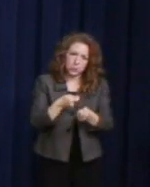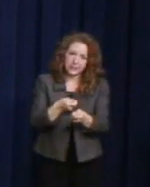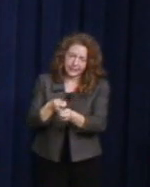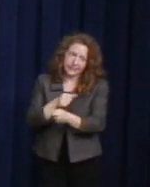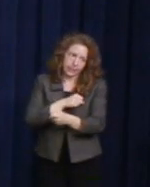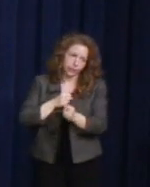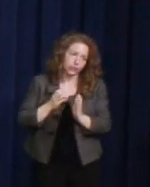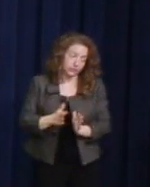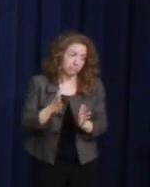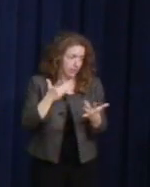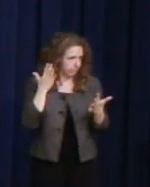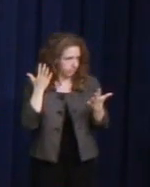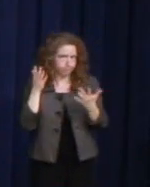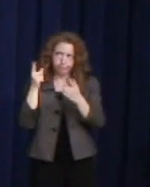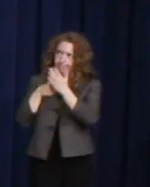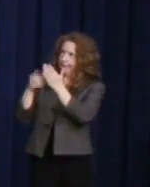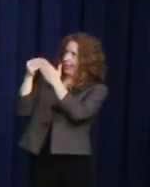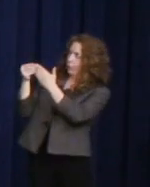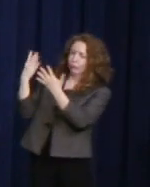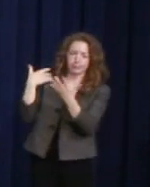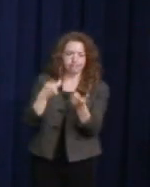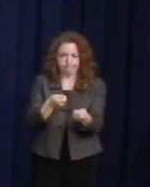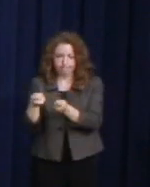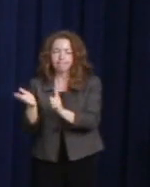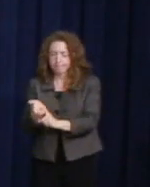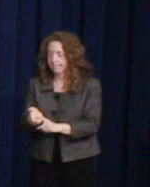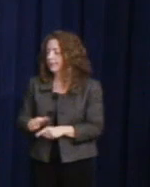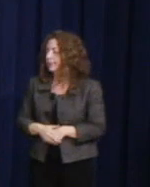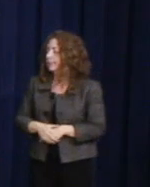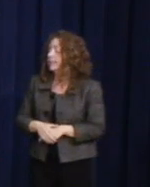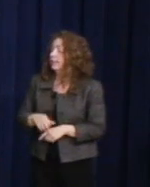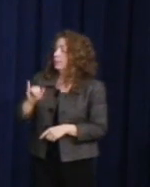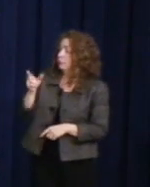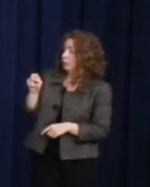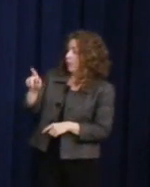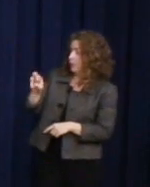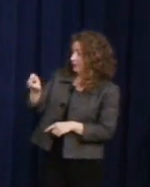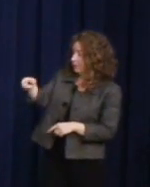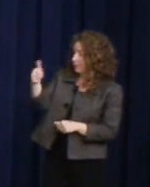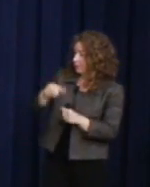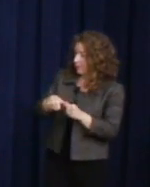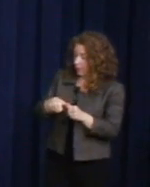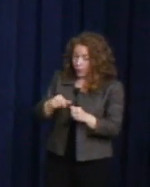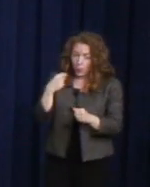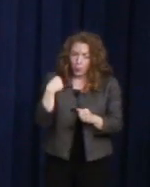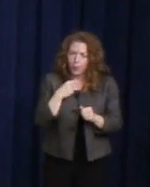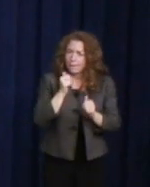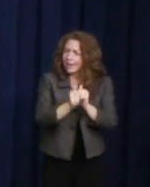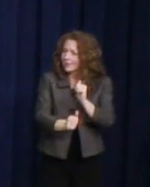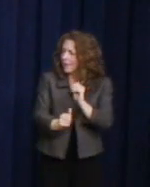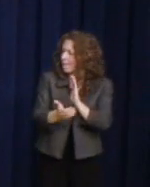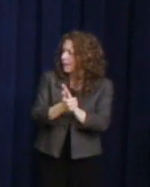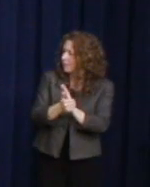we passed an amendment to the Defense Bill that repealed Don't Ask Don't Tell.